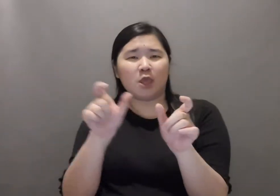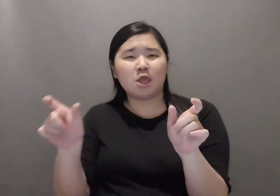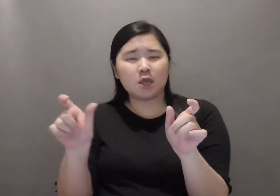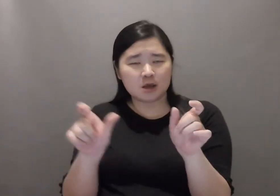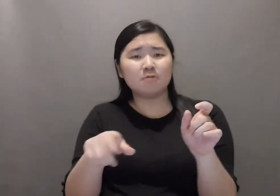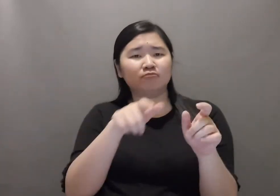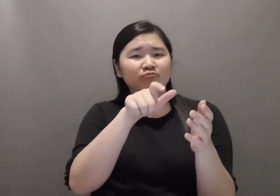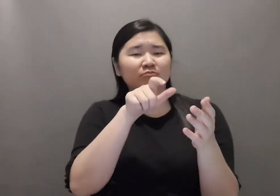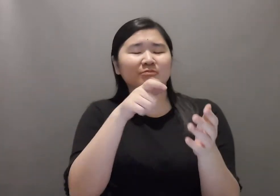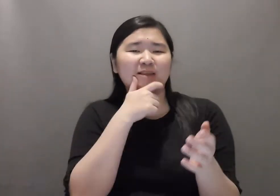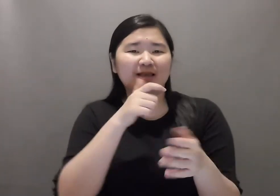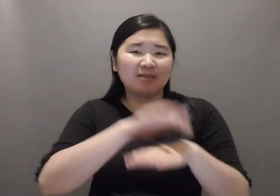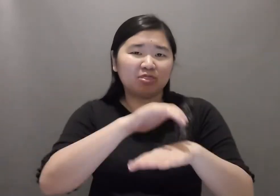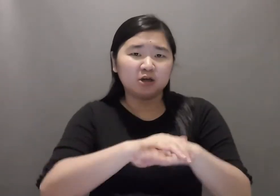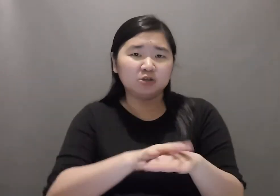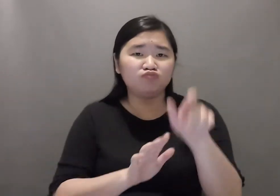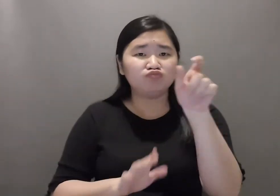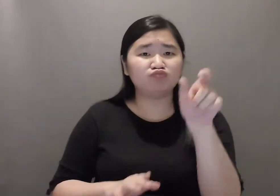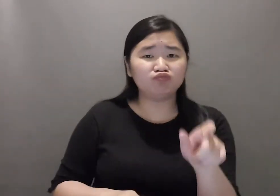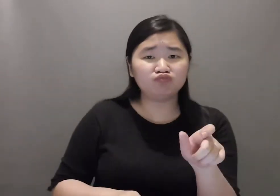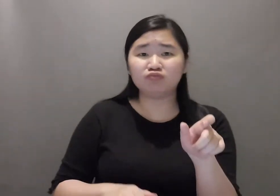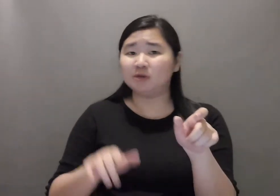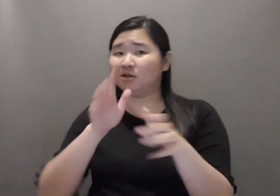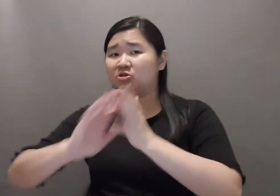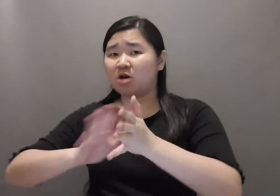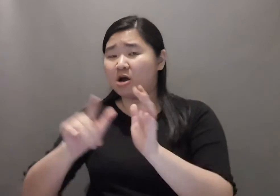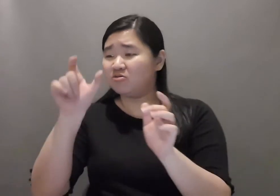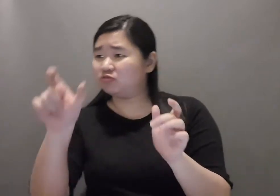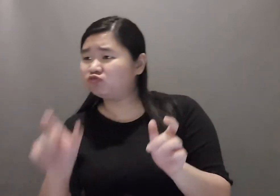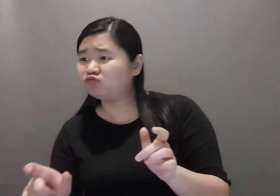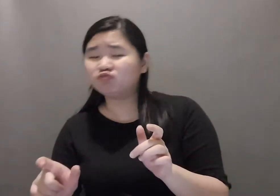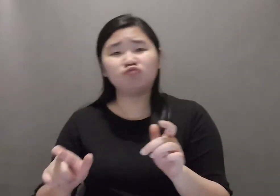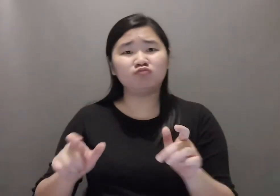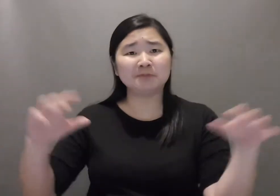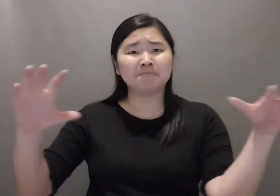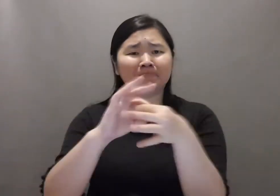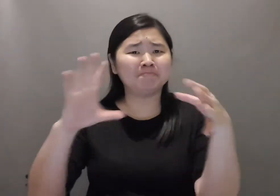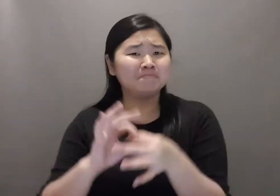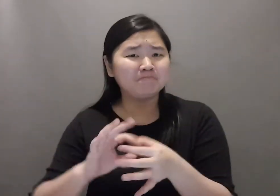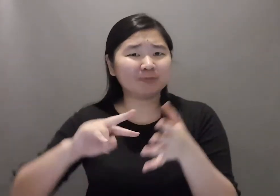Text-to-sign translation process requires careful examination of word, phrasal and sentence meanings